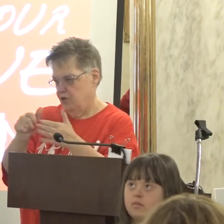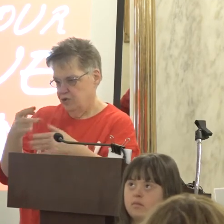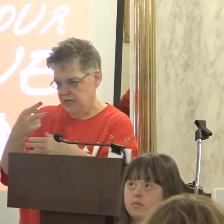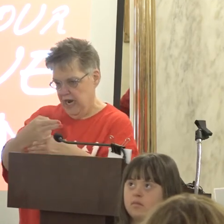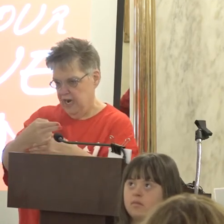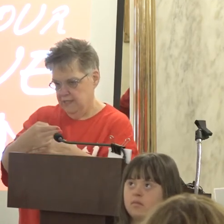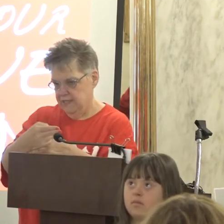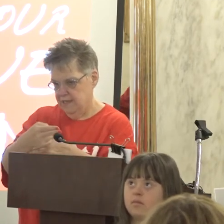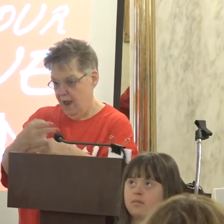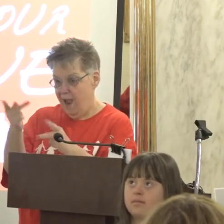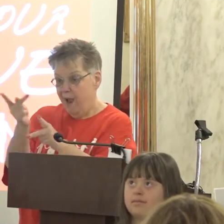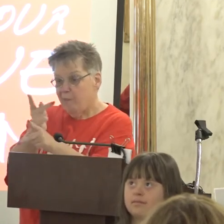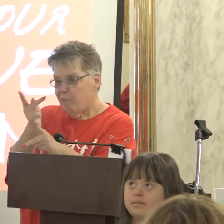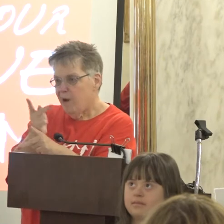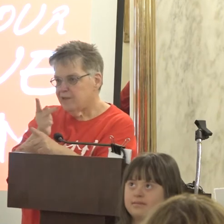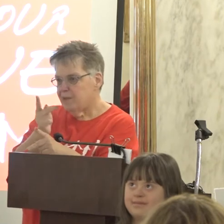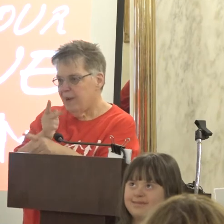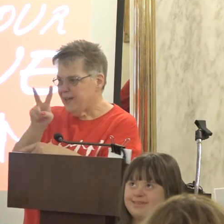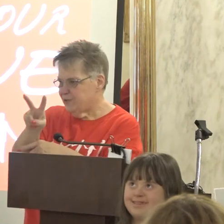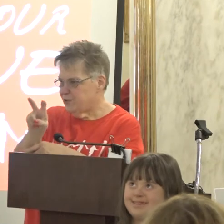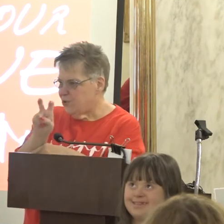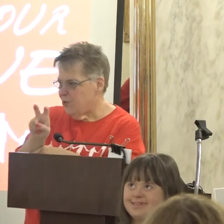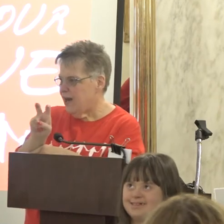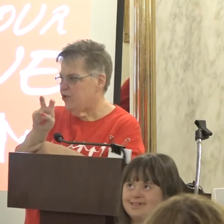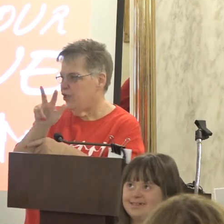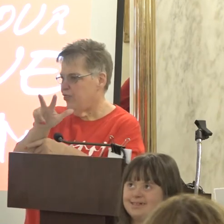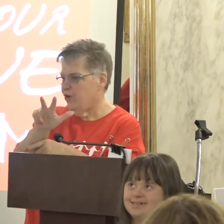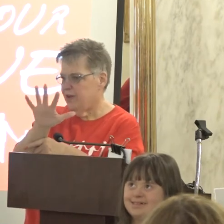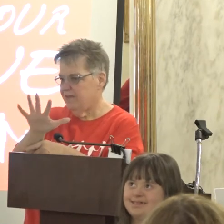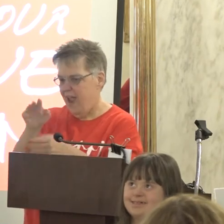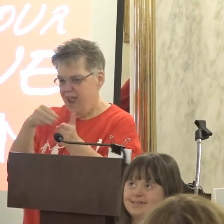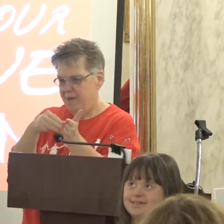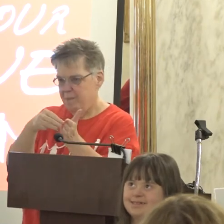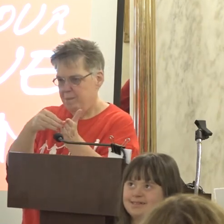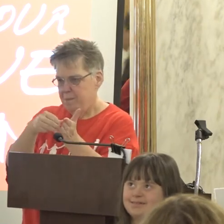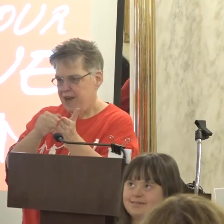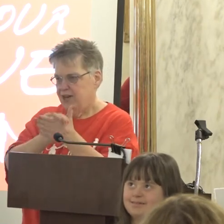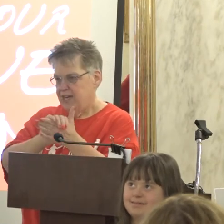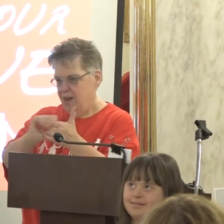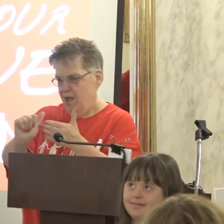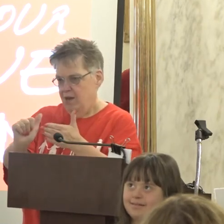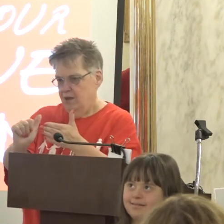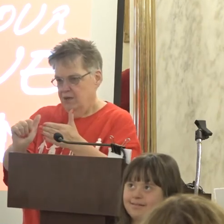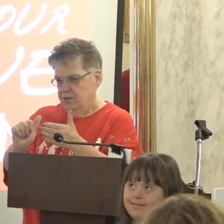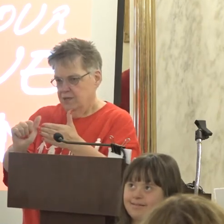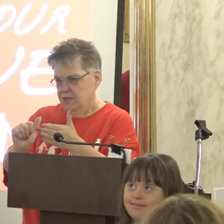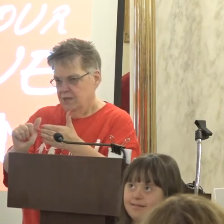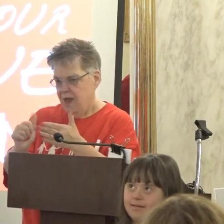Multiply into 235 million dollars Of matching funds